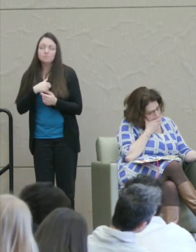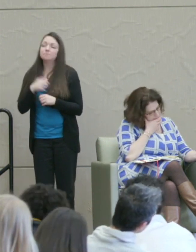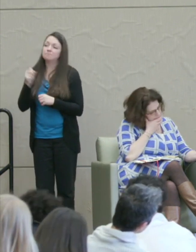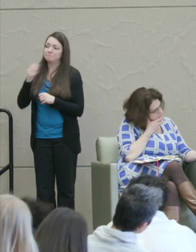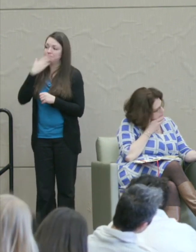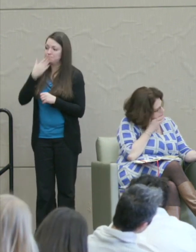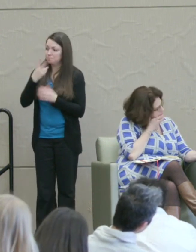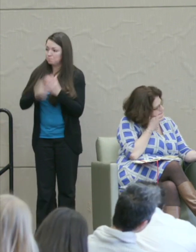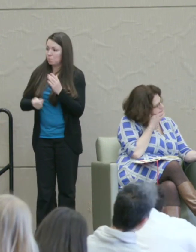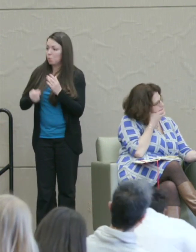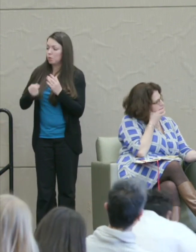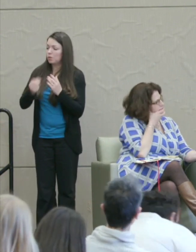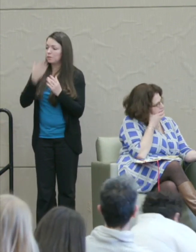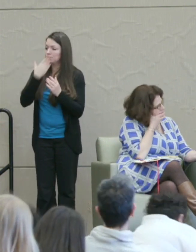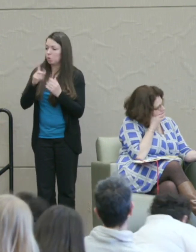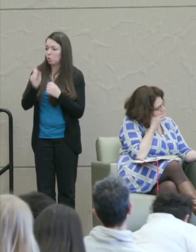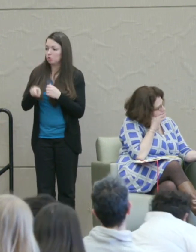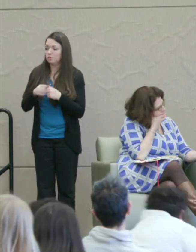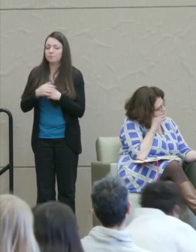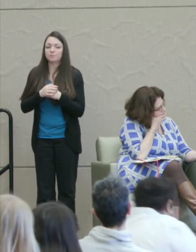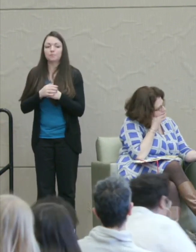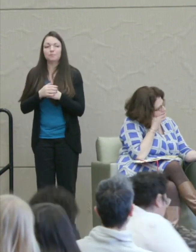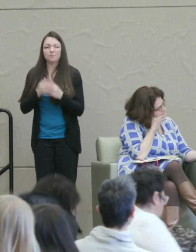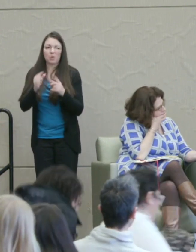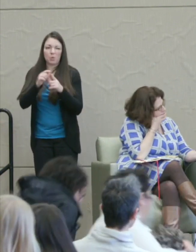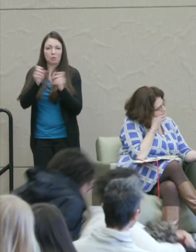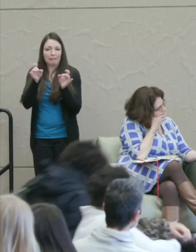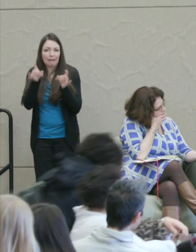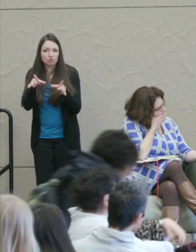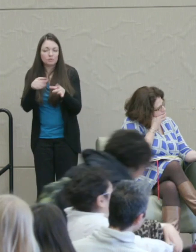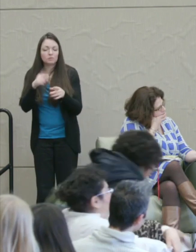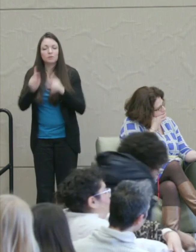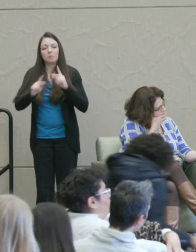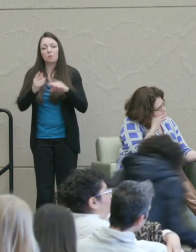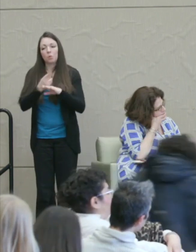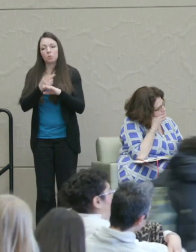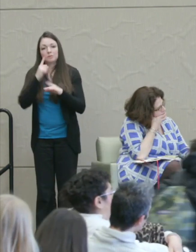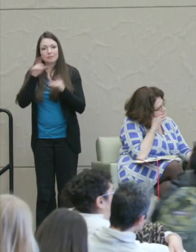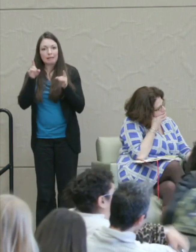Hatred I guess people use words in different ways but roughly speaking the thing about